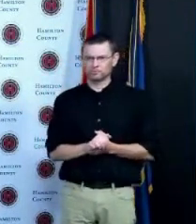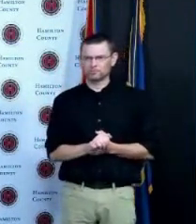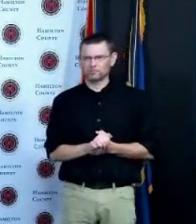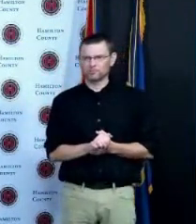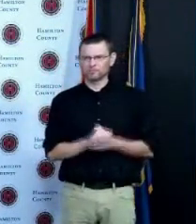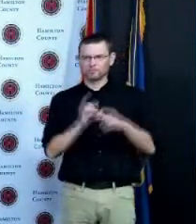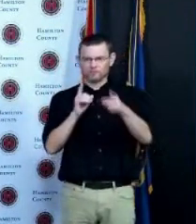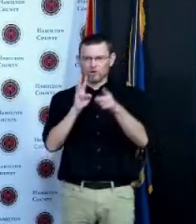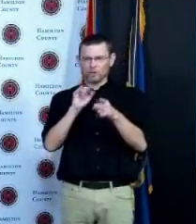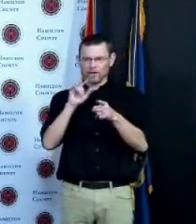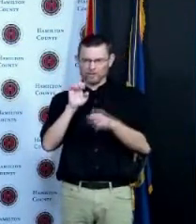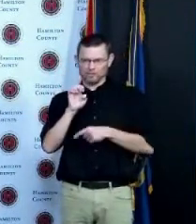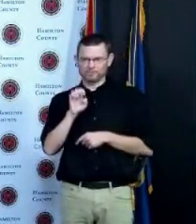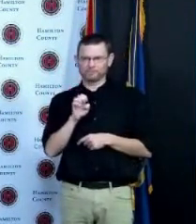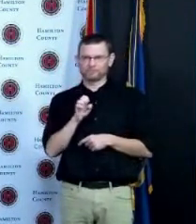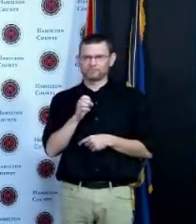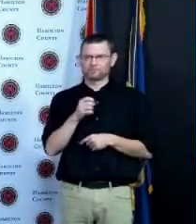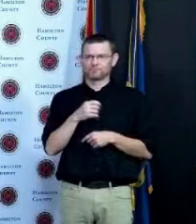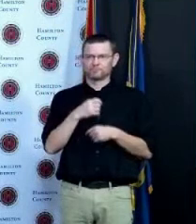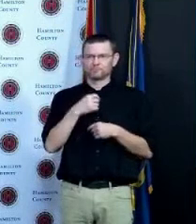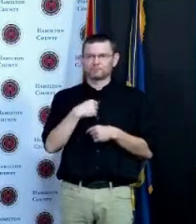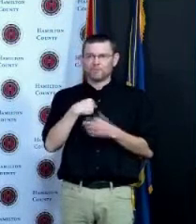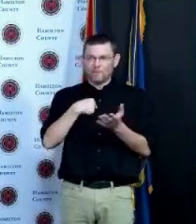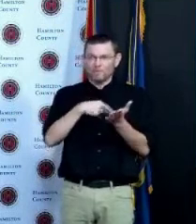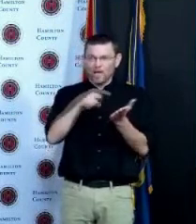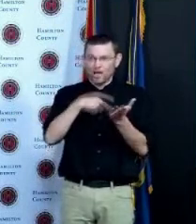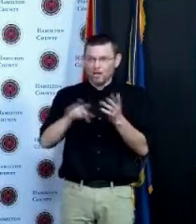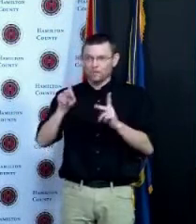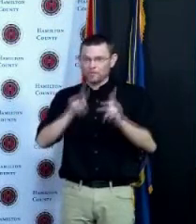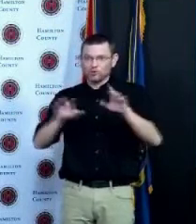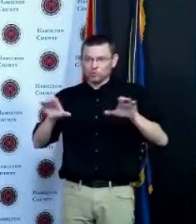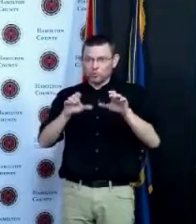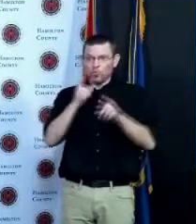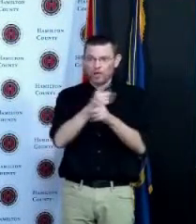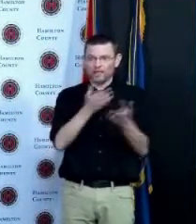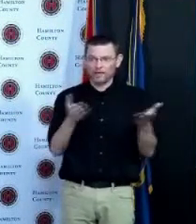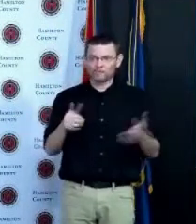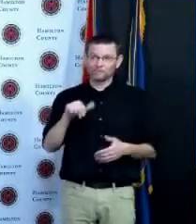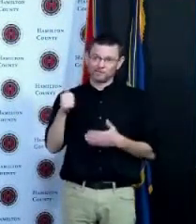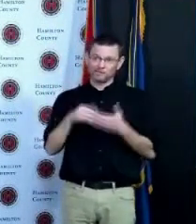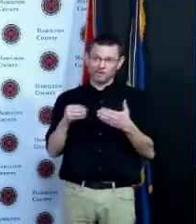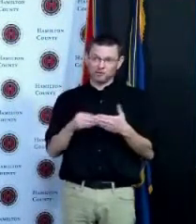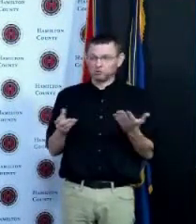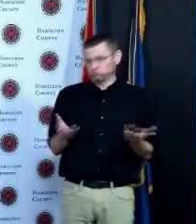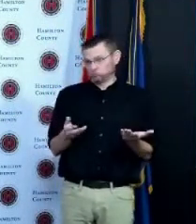right thing and if it takes ten dollars so be it I don't think for those according to polling